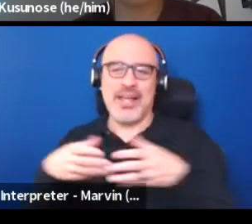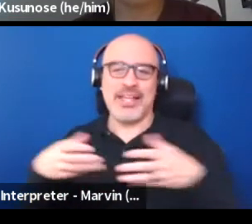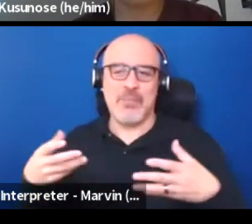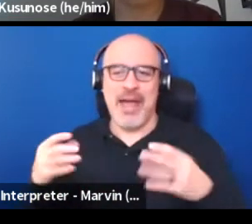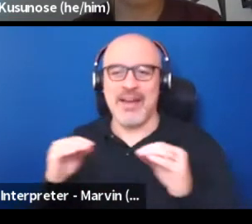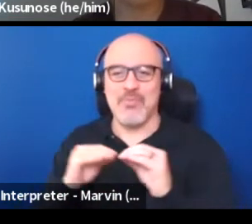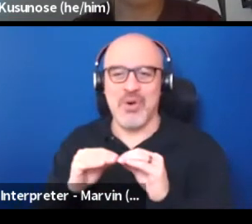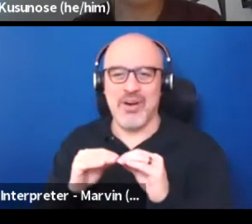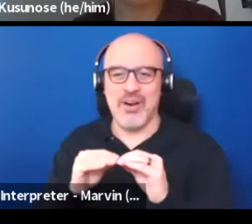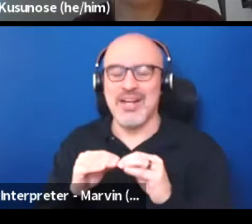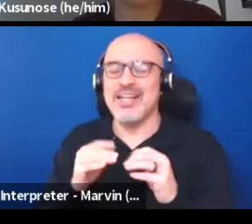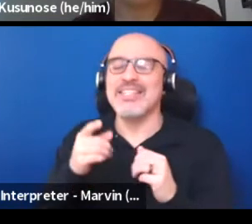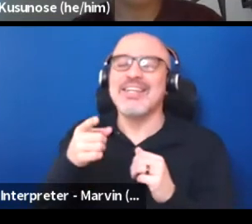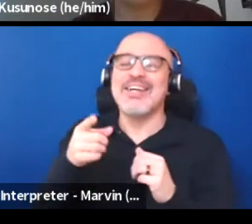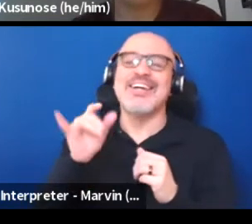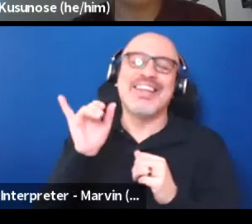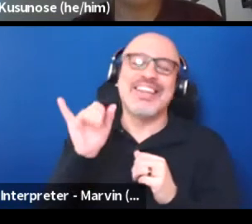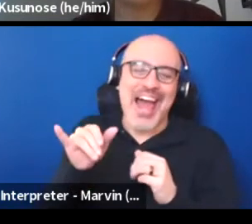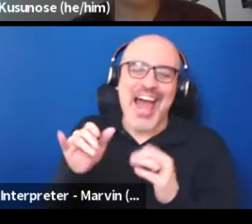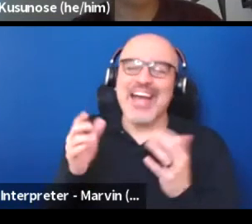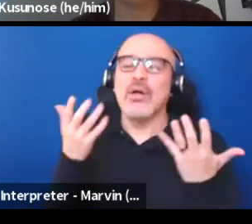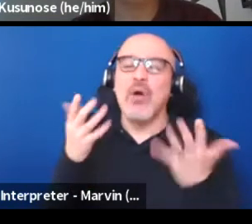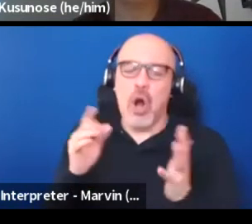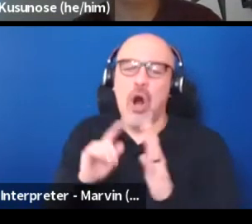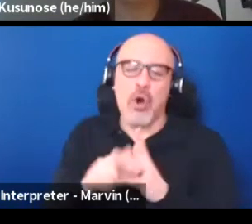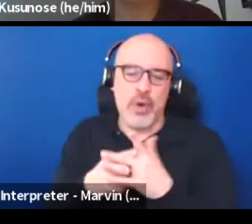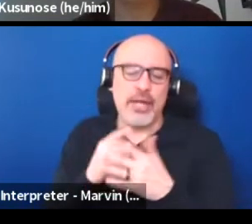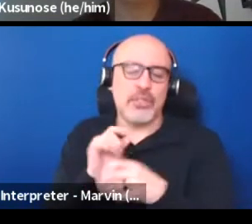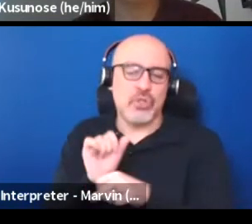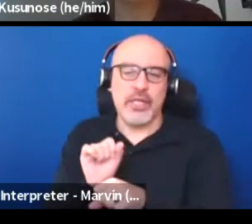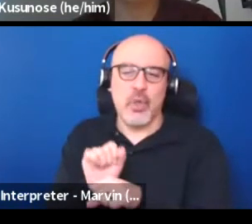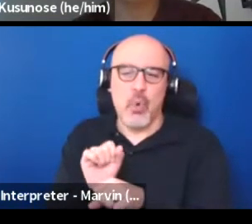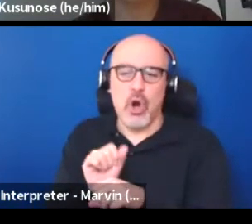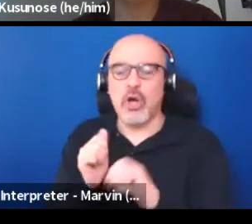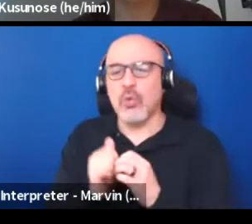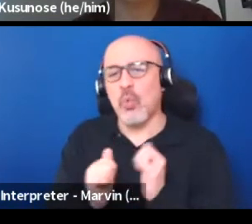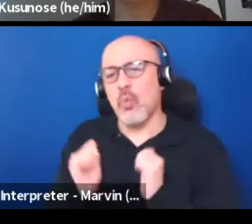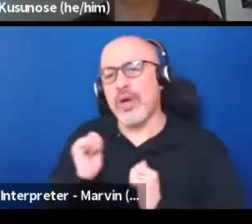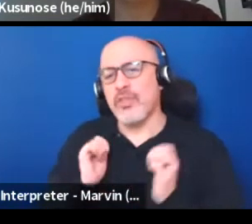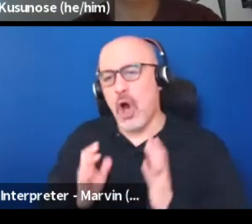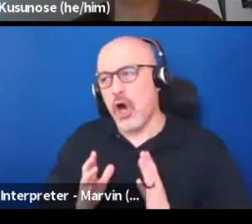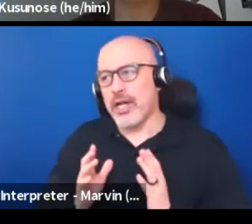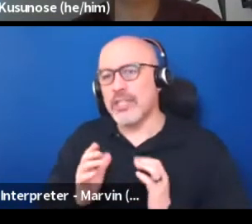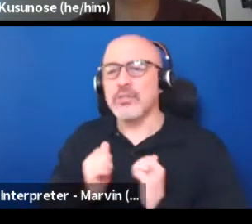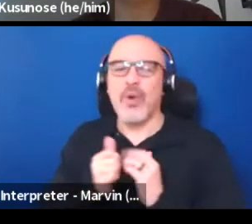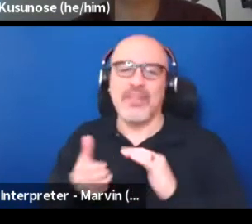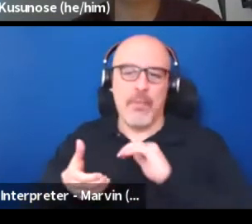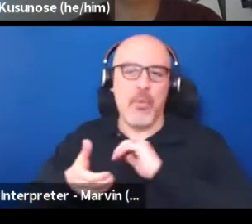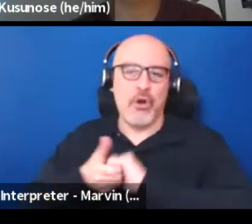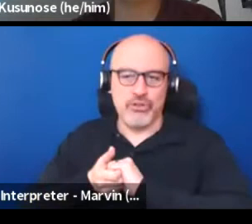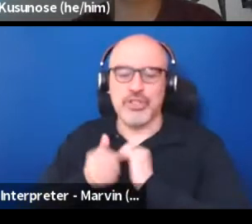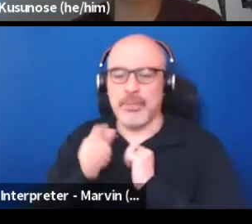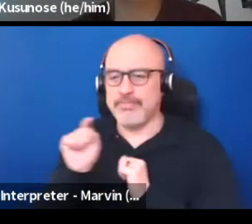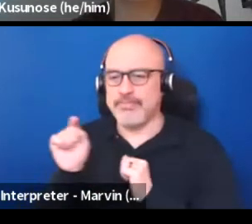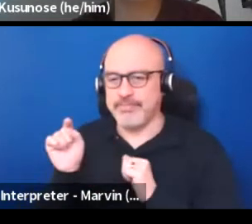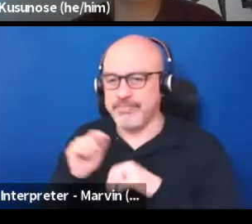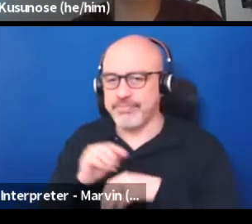So those are some of the places where we're already starting to do that work with artists in partnership. You know, when I think about theater,